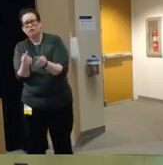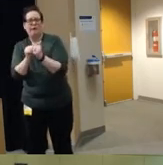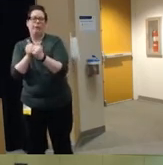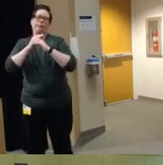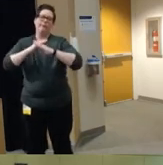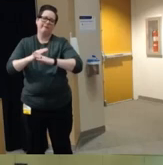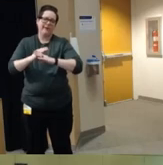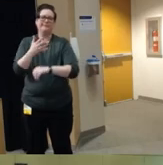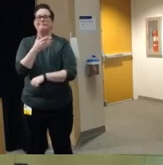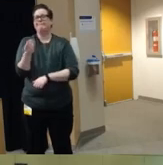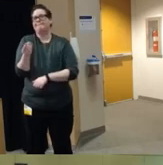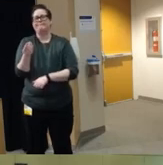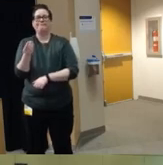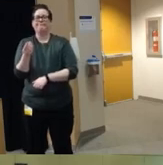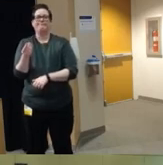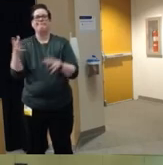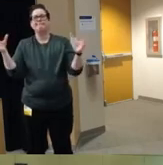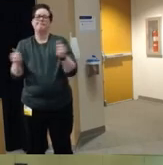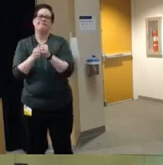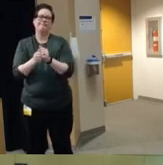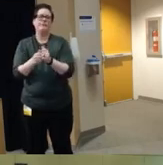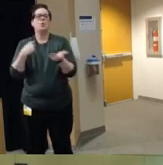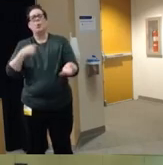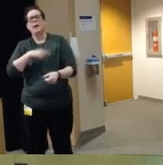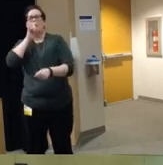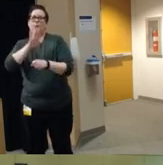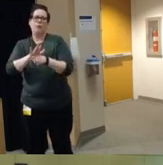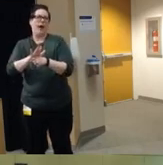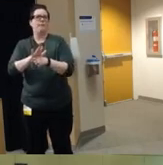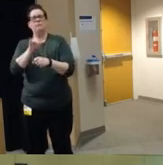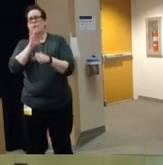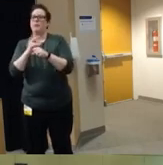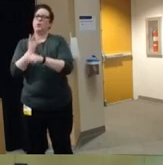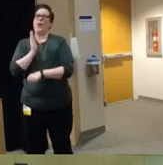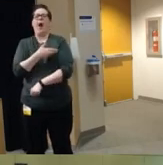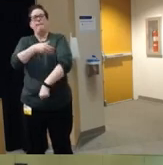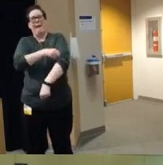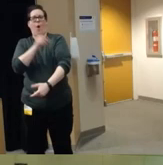also to kind of collectively pledge to use their power and their voice to um to address this this